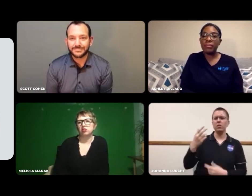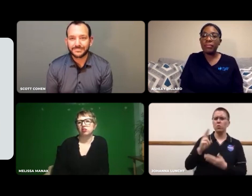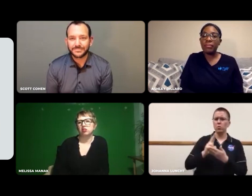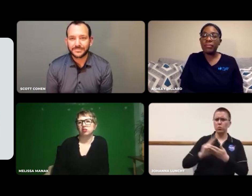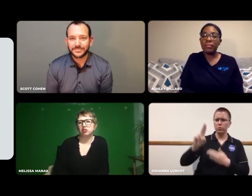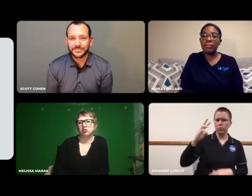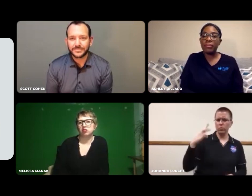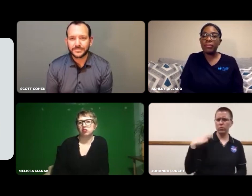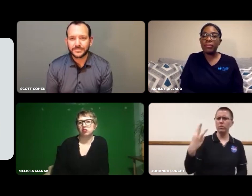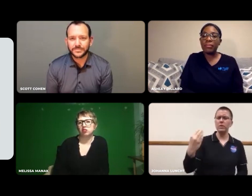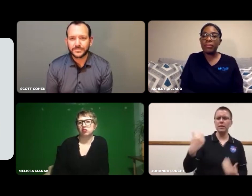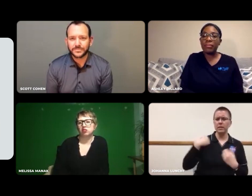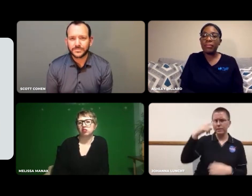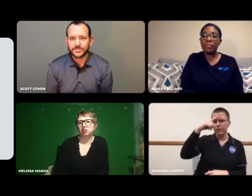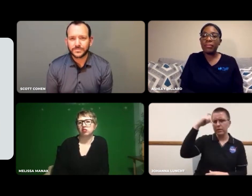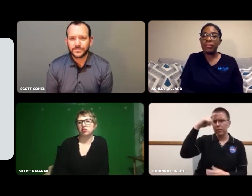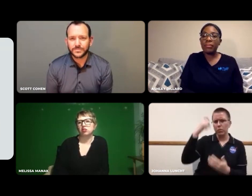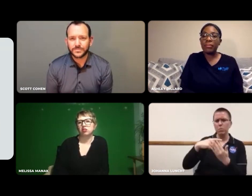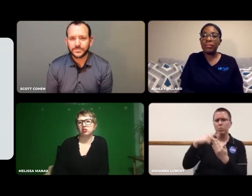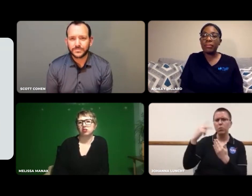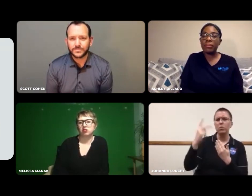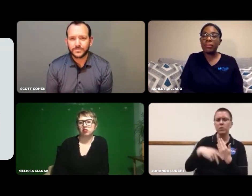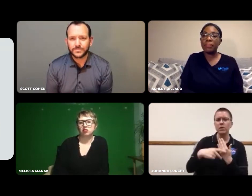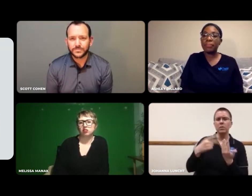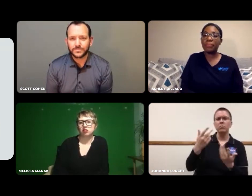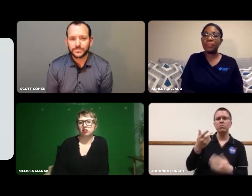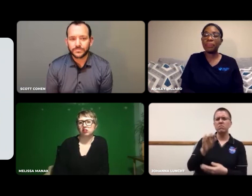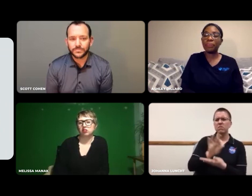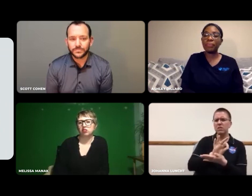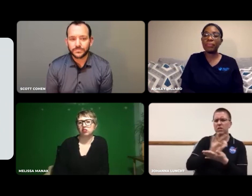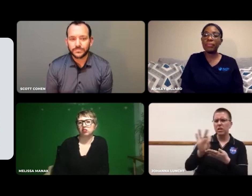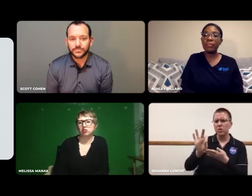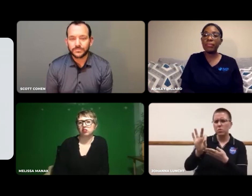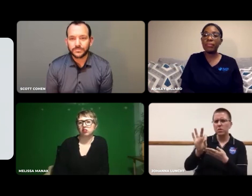When I was in high school, The University of Washington had a summer program.